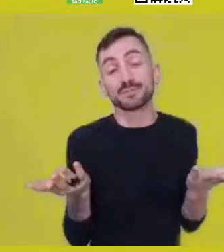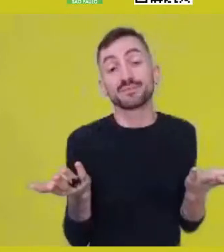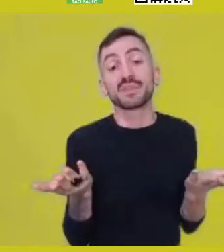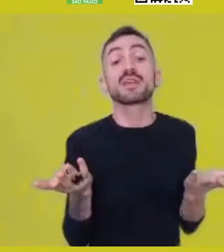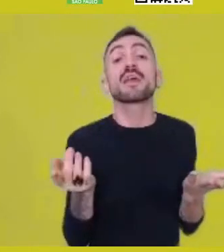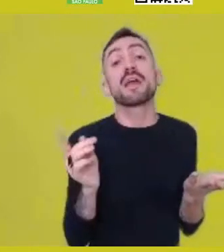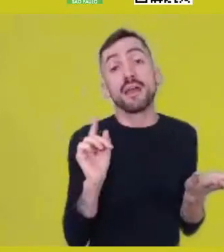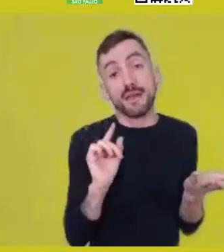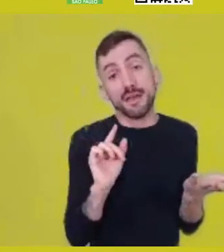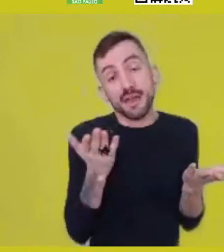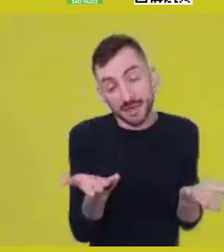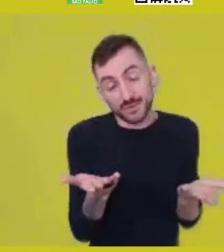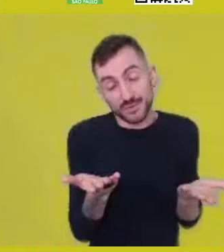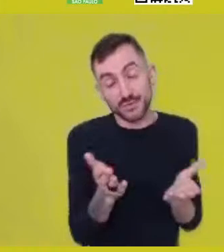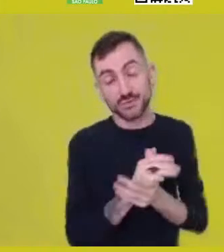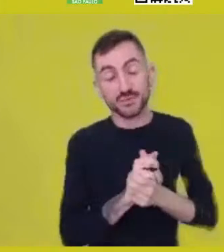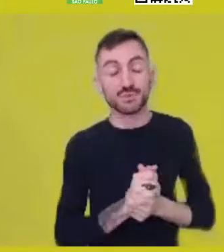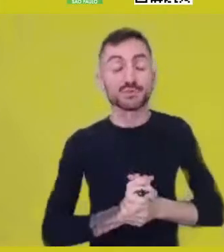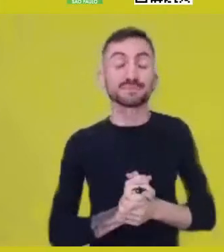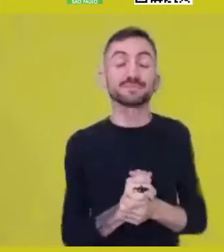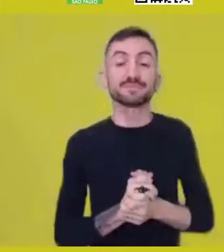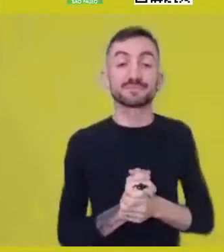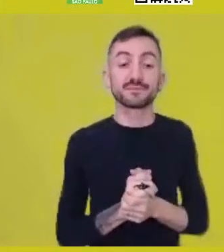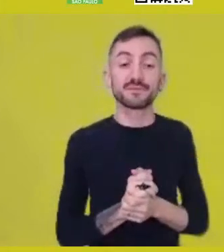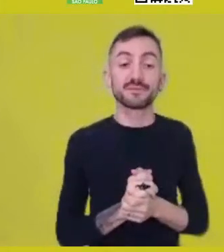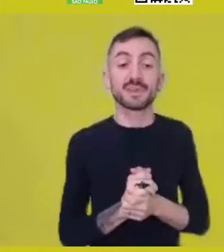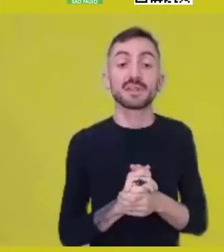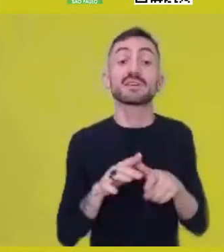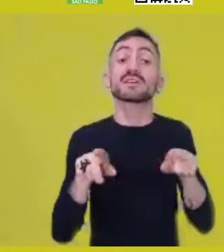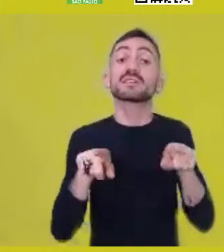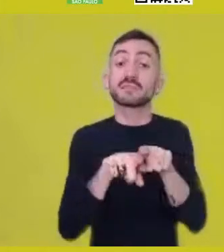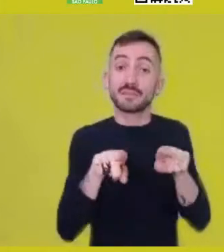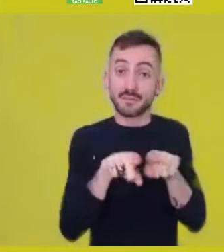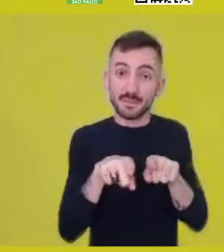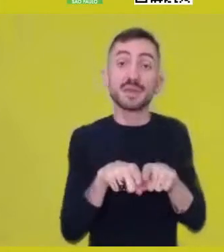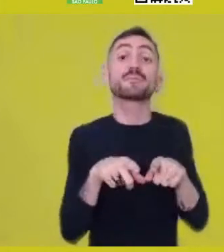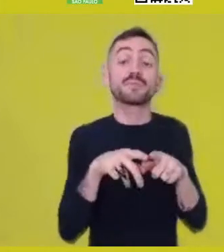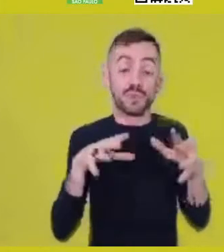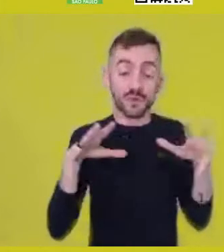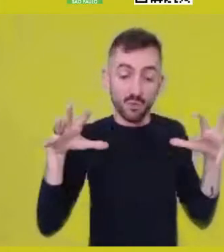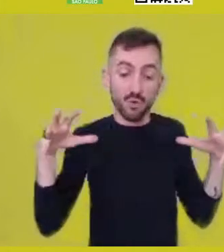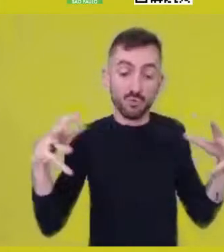And within this community which doesn’t include only people,